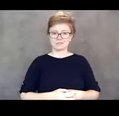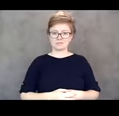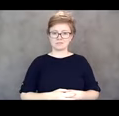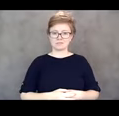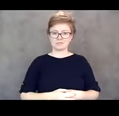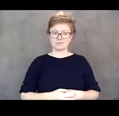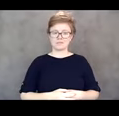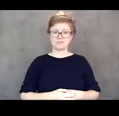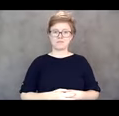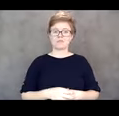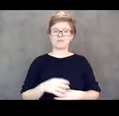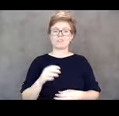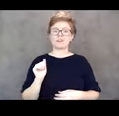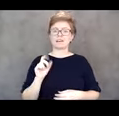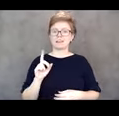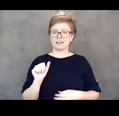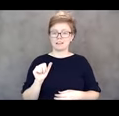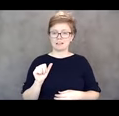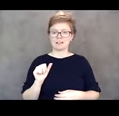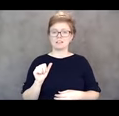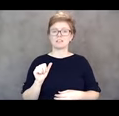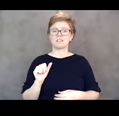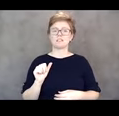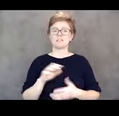and that's something that I had to continue to remind myself.